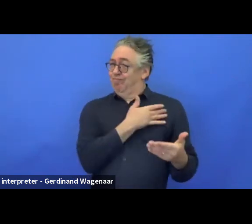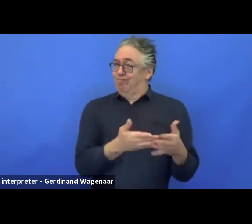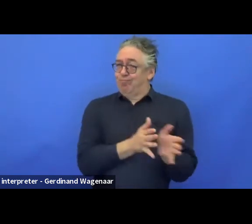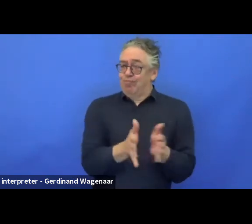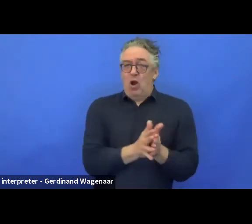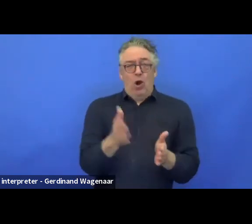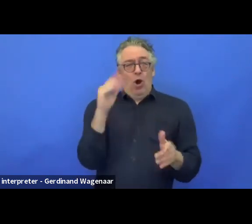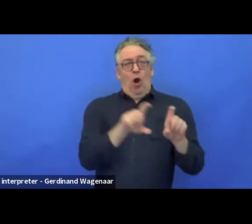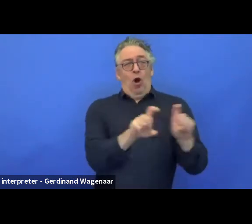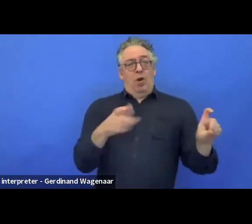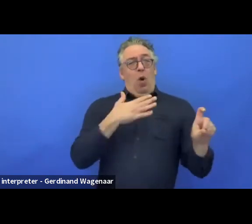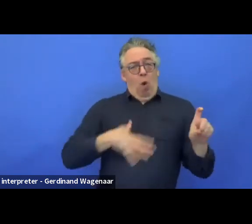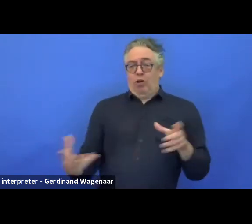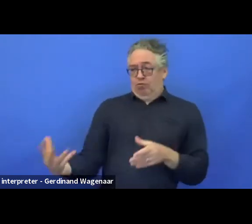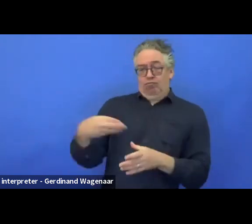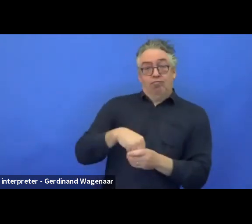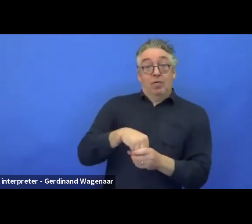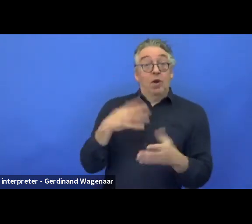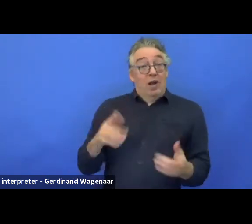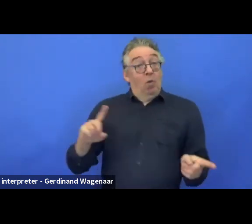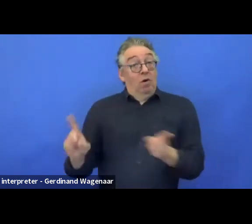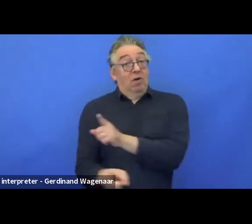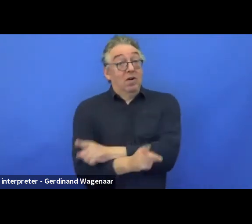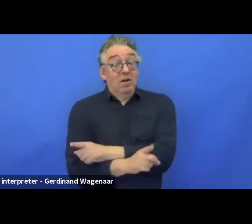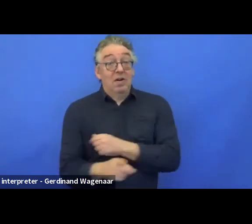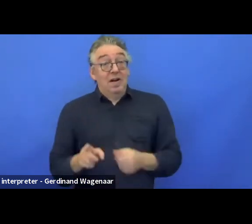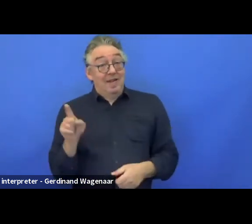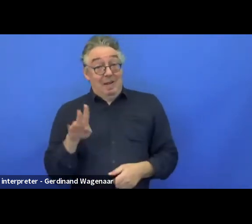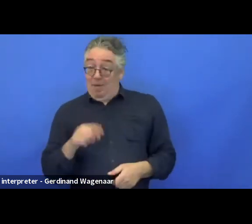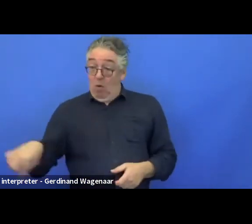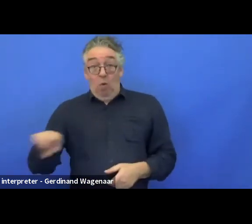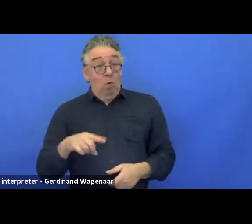but why people with disabilities and DPOs should participate?